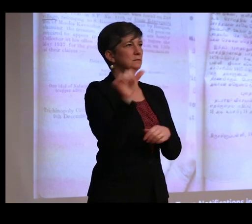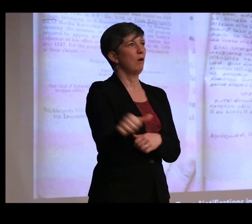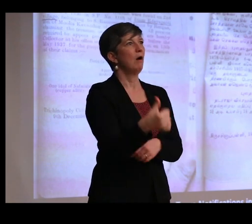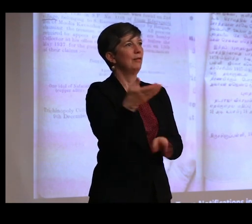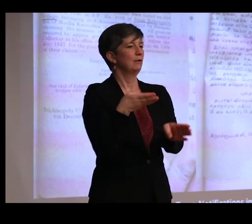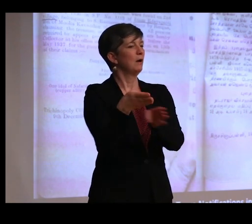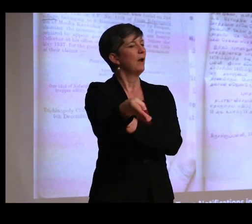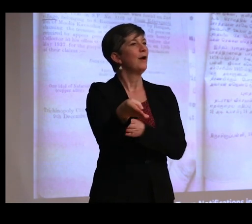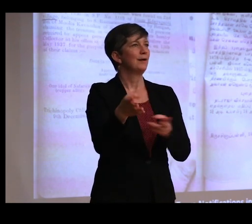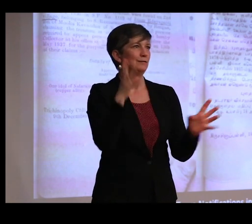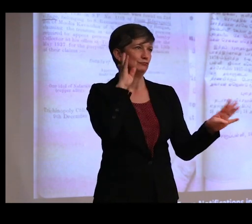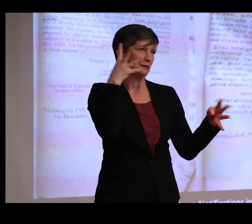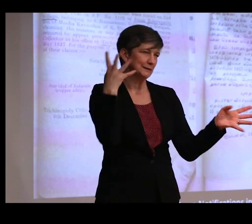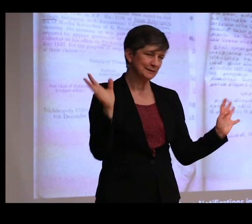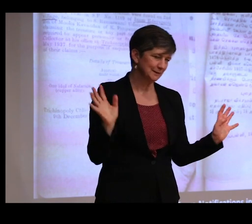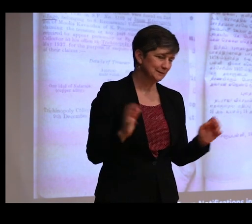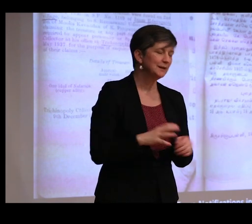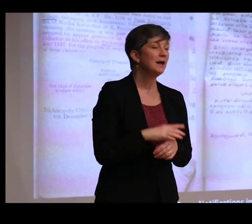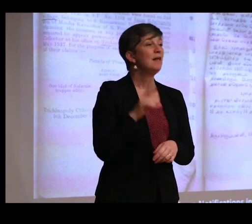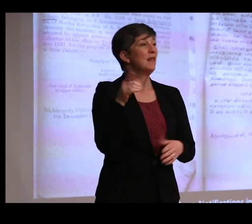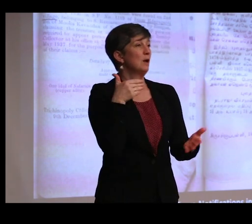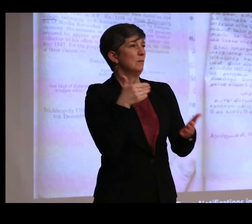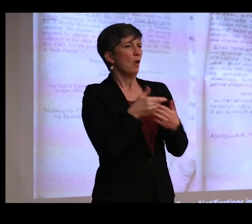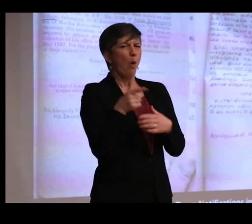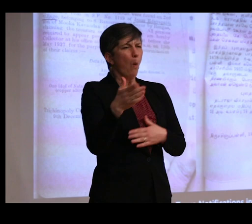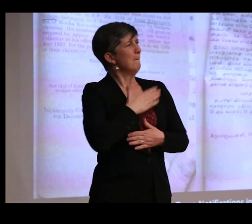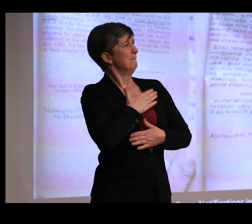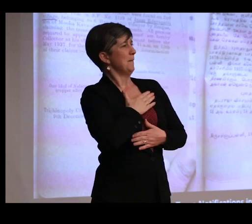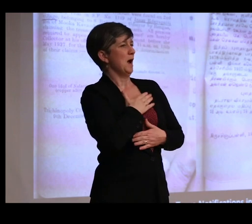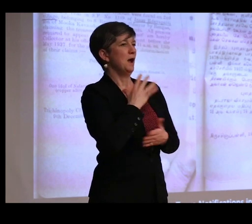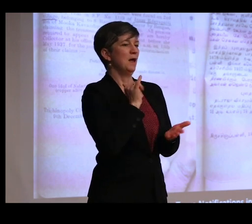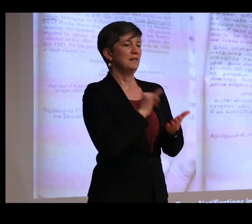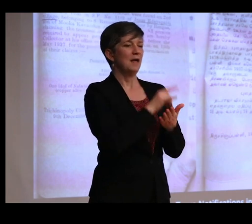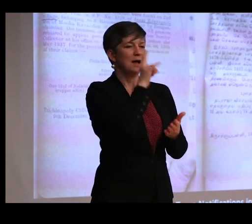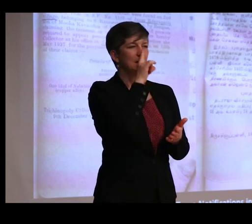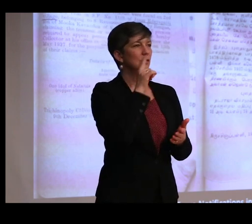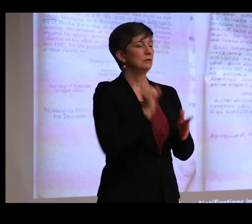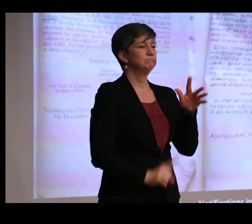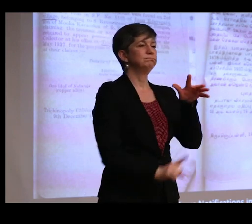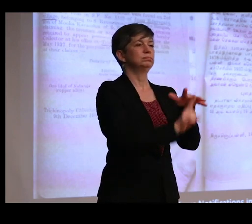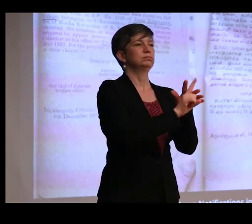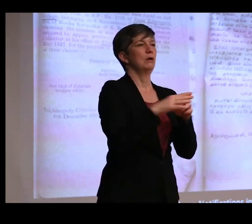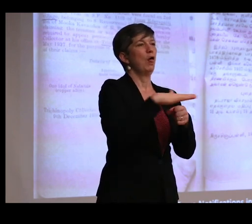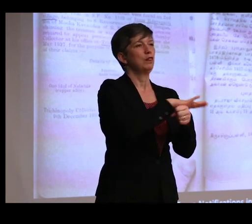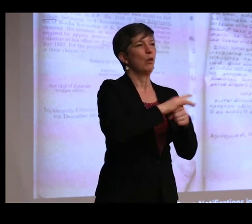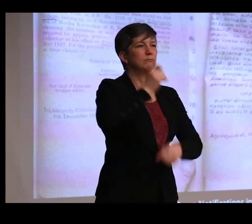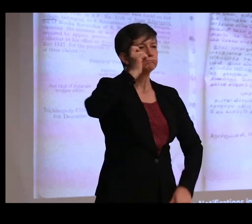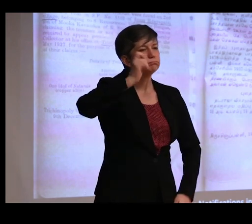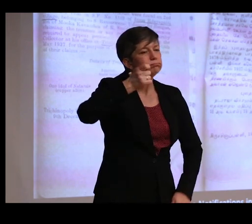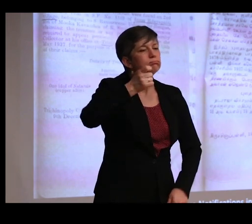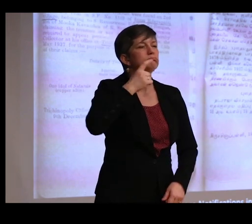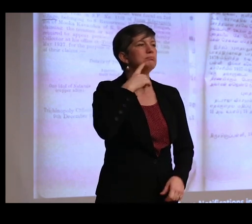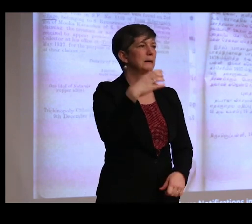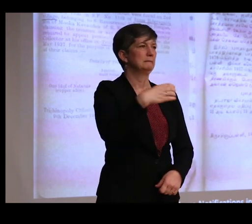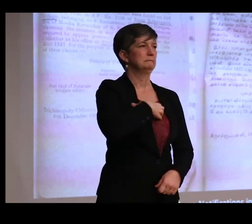of craziness-- prove that these could belong to them could appear in front of the local administrator and lodge a claim.